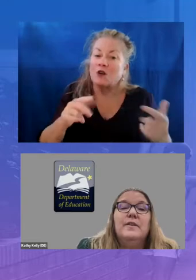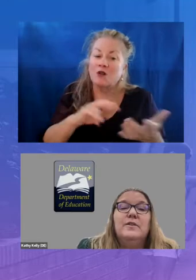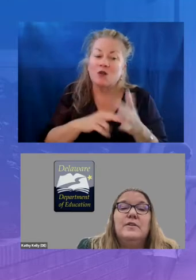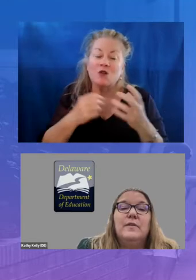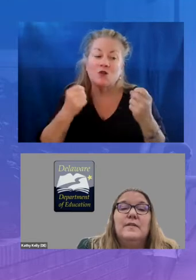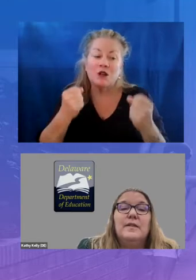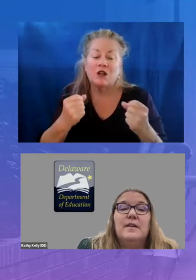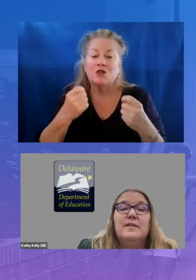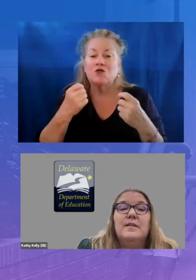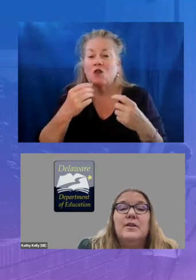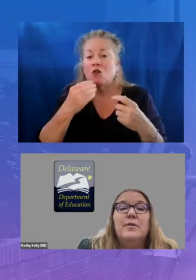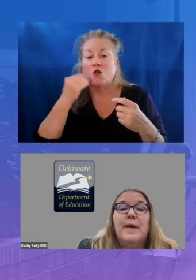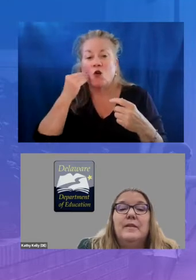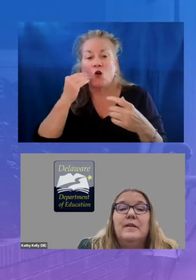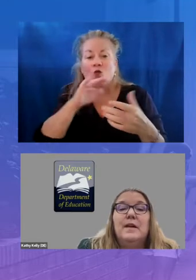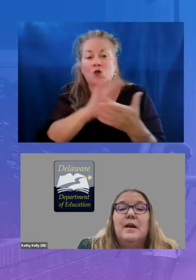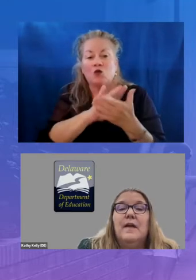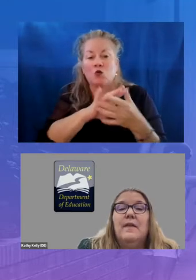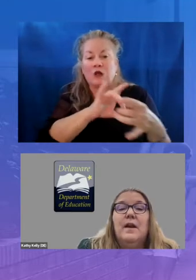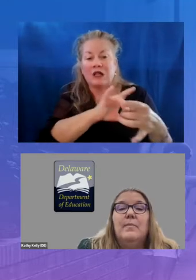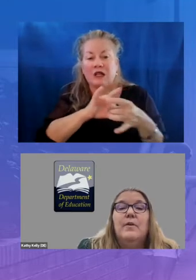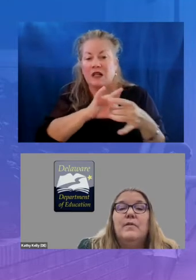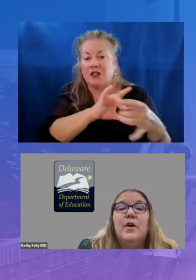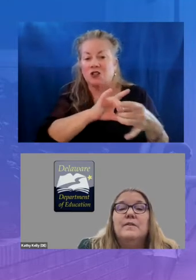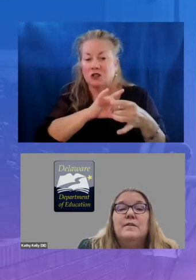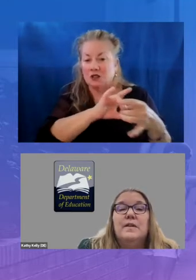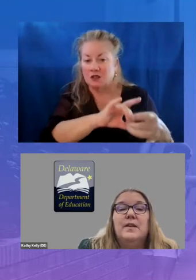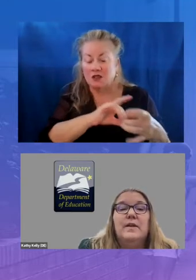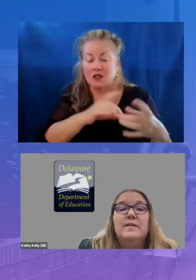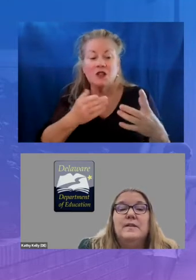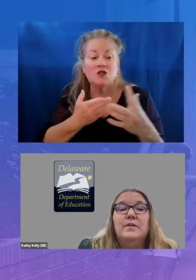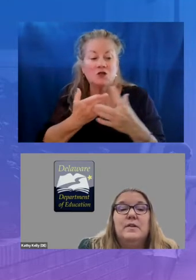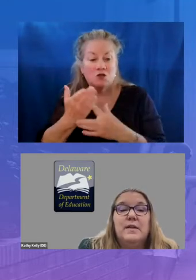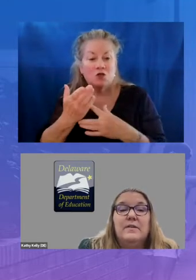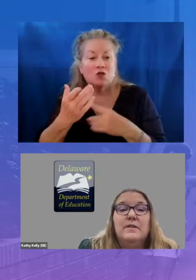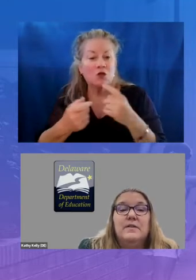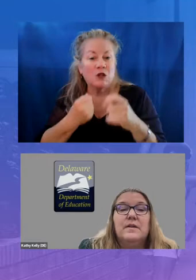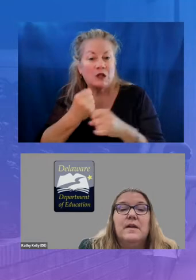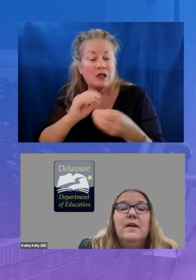service has continued throughout the year and the number of calls has increased into the thousands